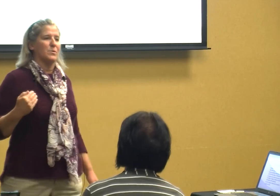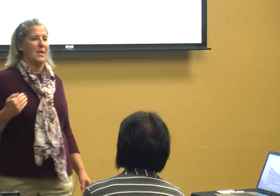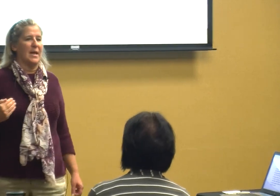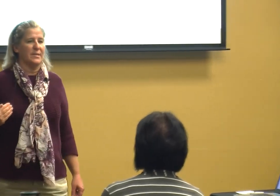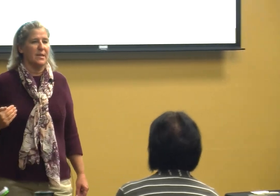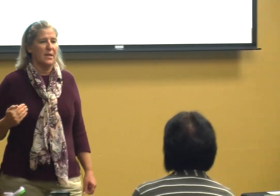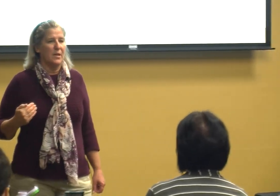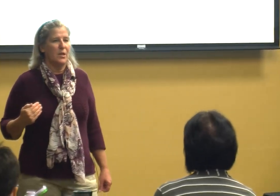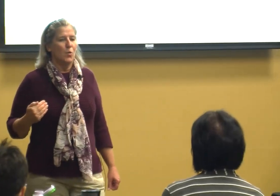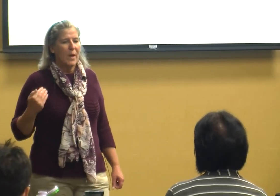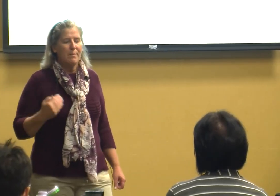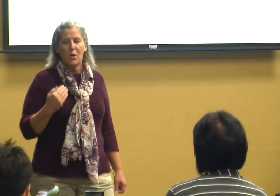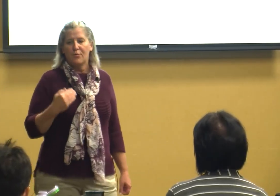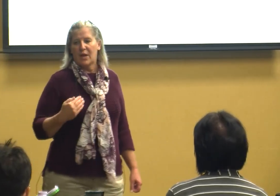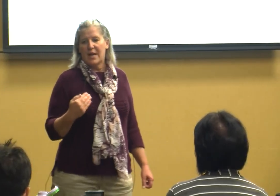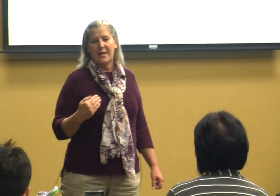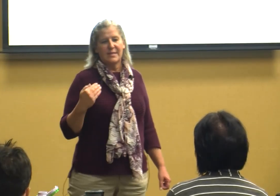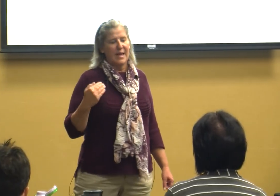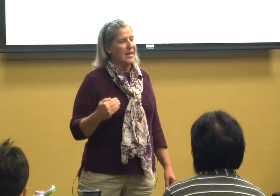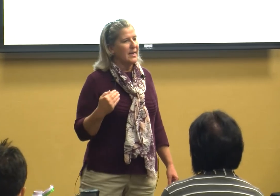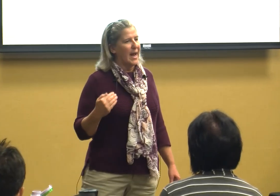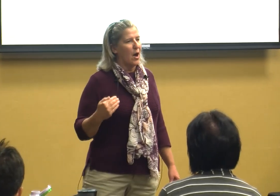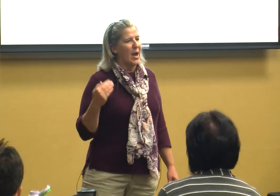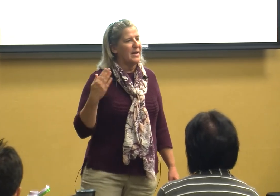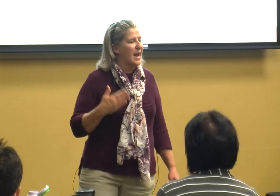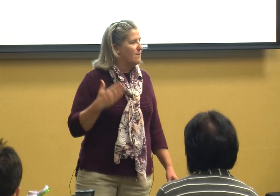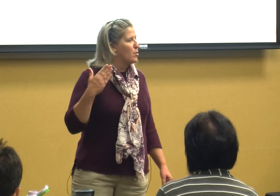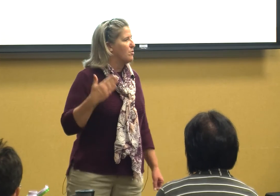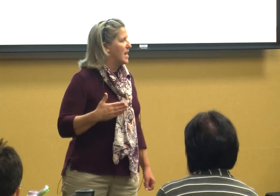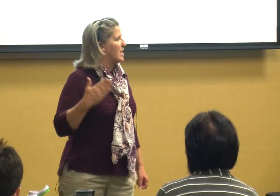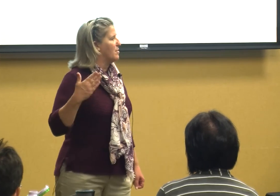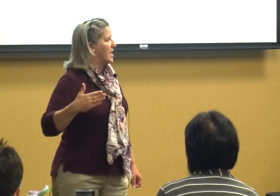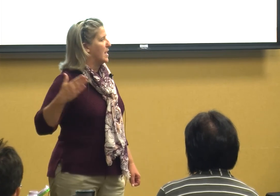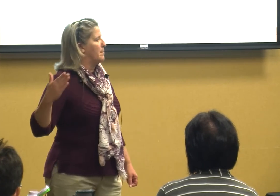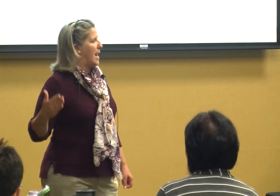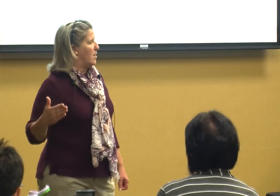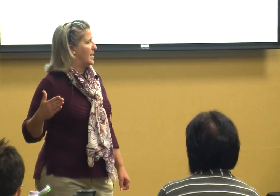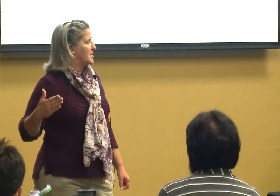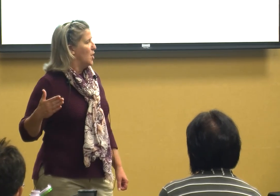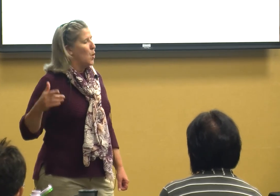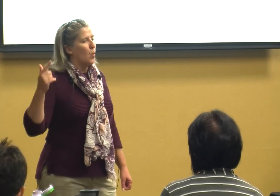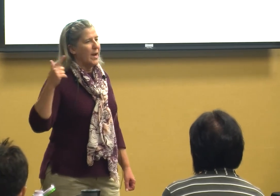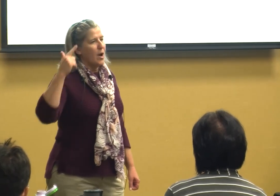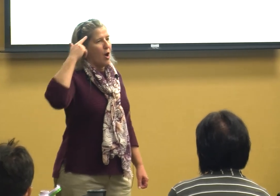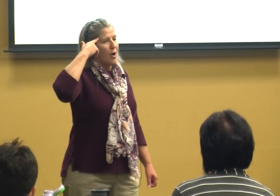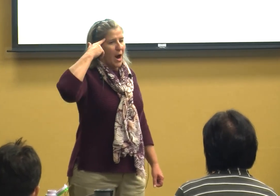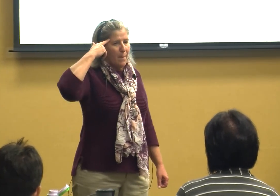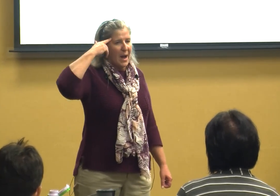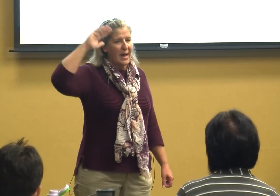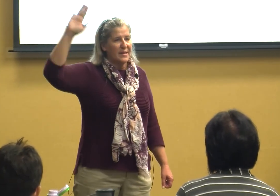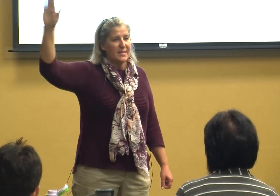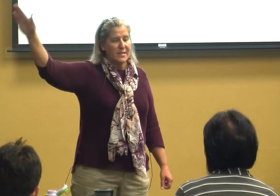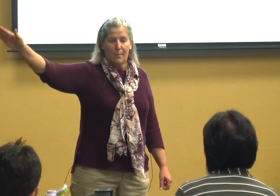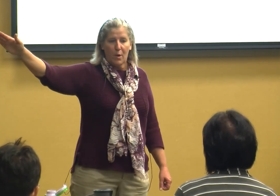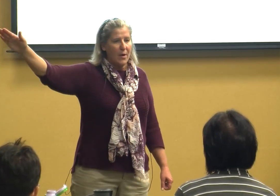things we move kids in and out and never think a thing about it we are our mind is somewhere else